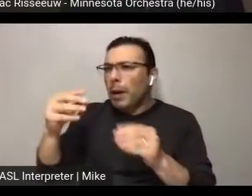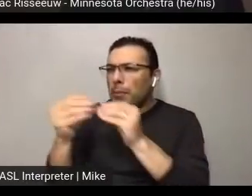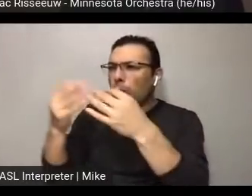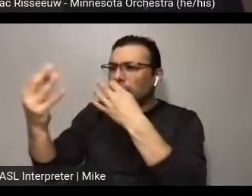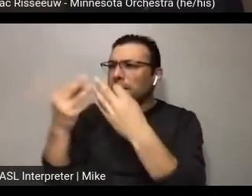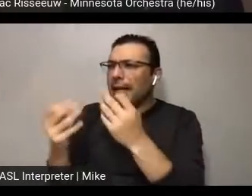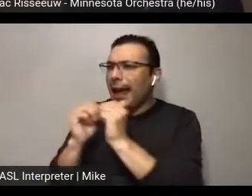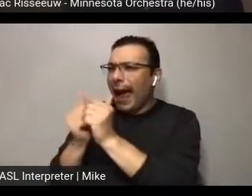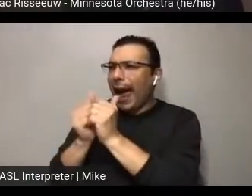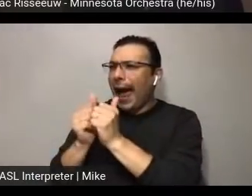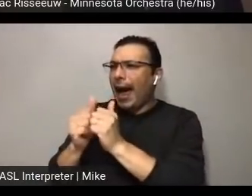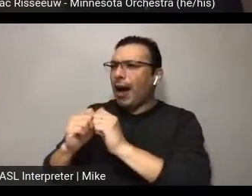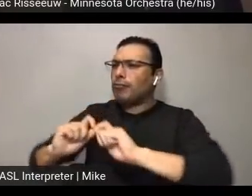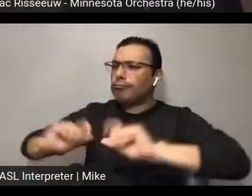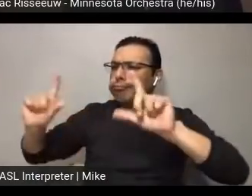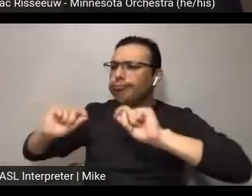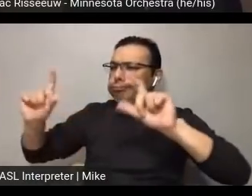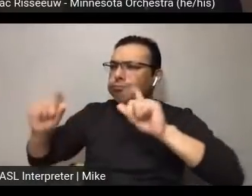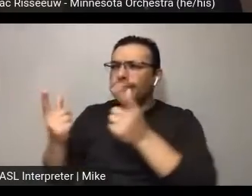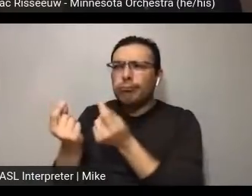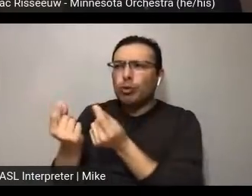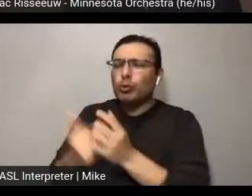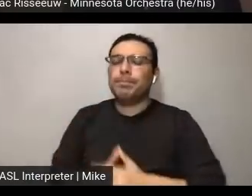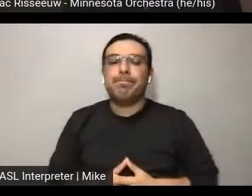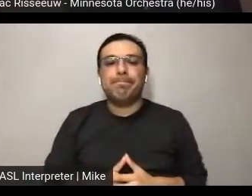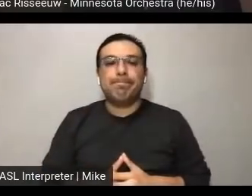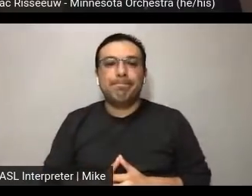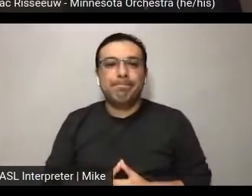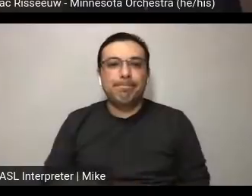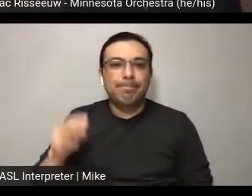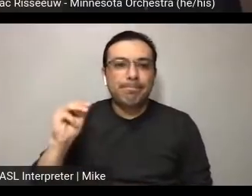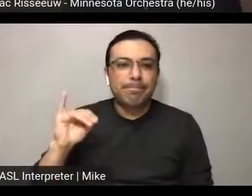Yeah! So, they really just lived on Instagram Stories.